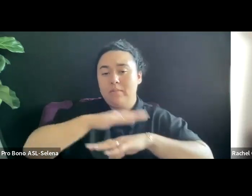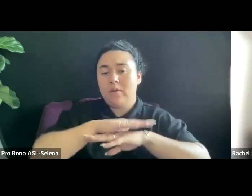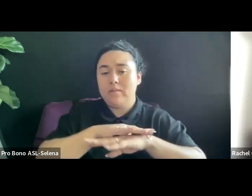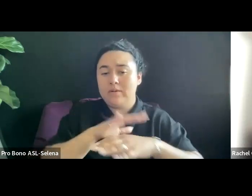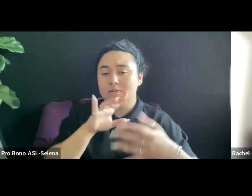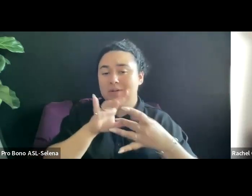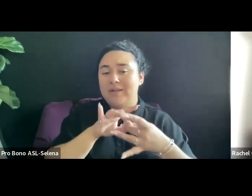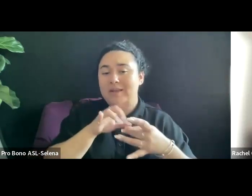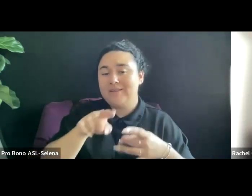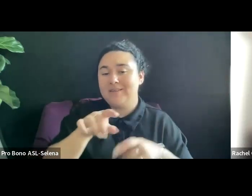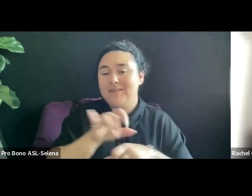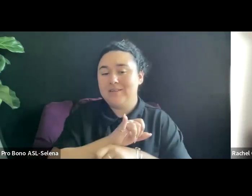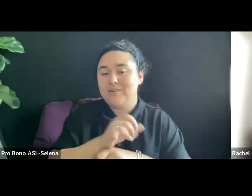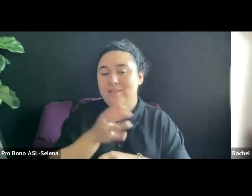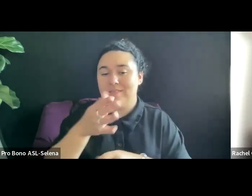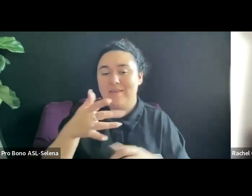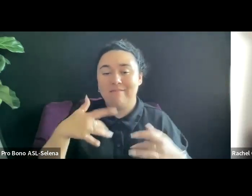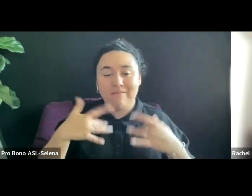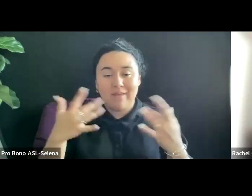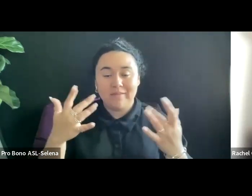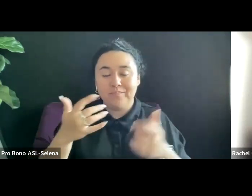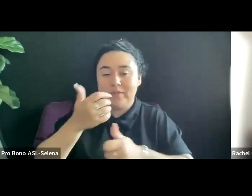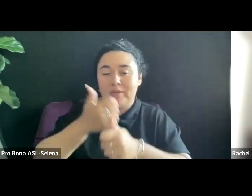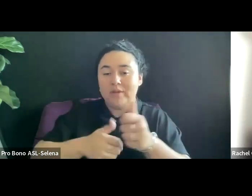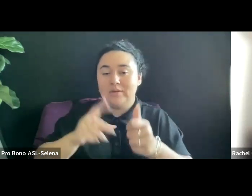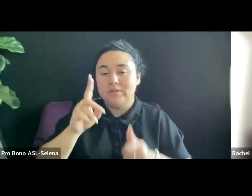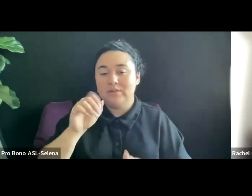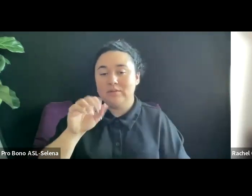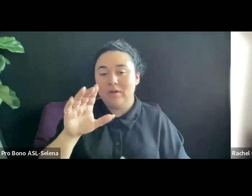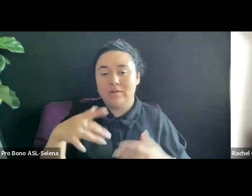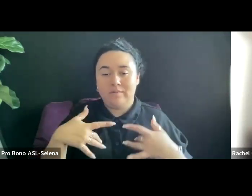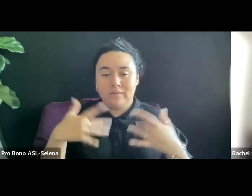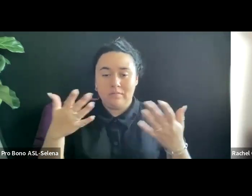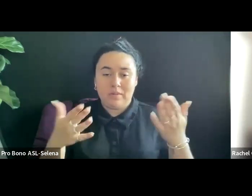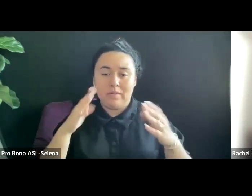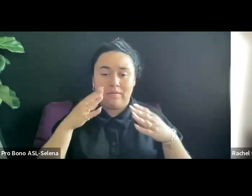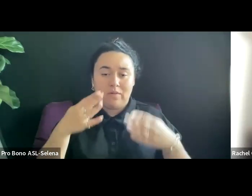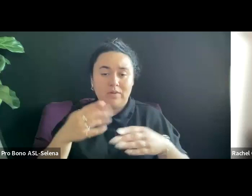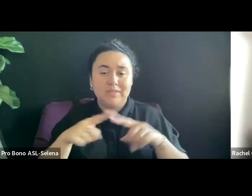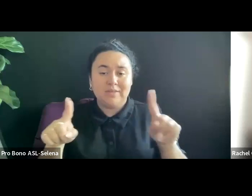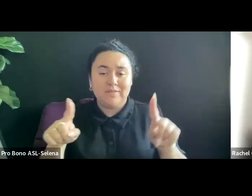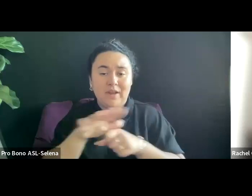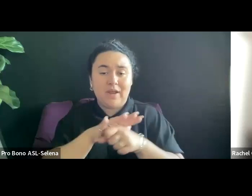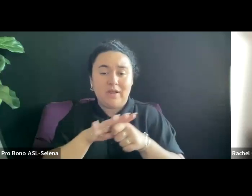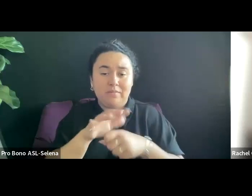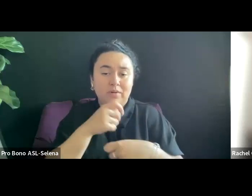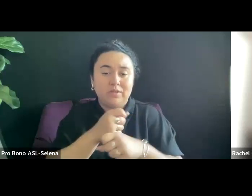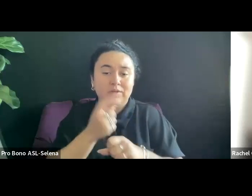EVENTS. EACH DOCUMENTARY EVENT MAY FOCUS ON PARTS OF PRODUCTION SUCH AS DEVELOPMENT AND POST PRODUCTION OR